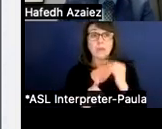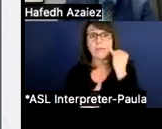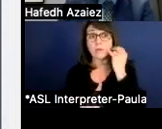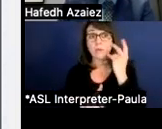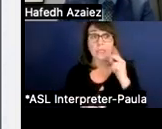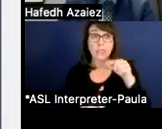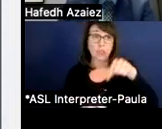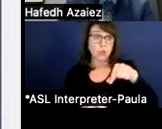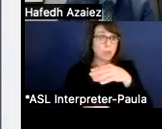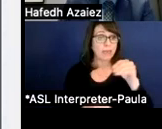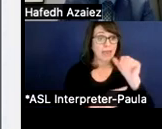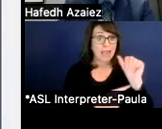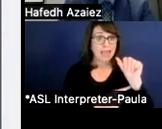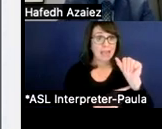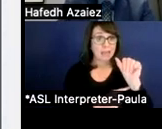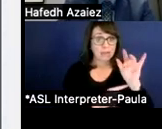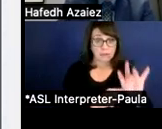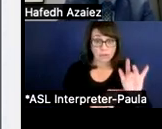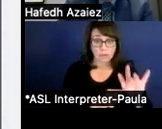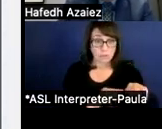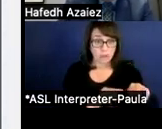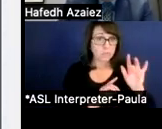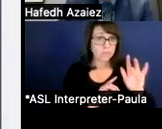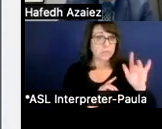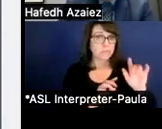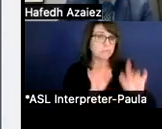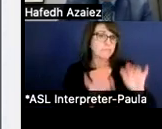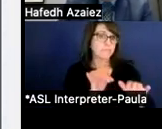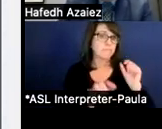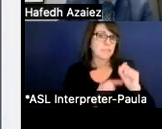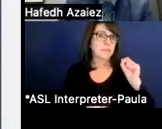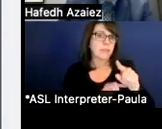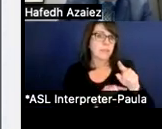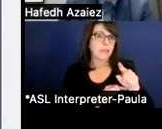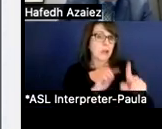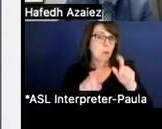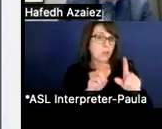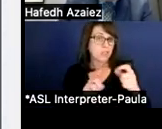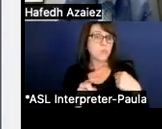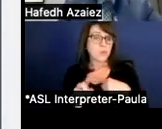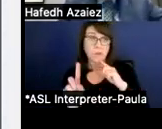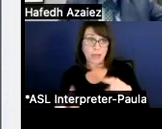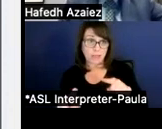or the Q&A feature down there, you're more than welcome to submit a question to where we can answer. We do have some questions from today,